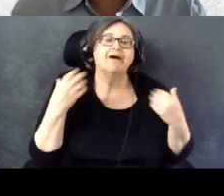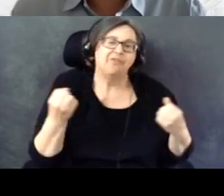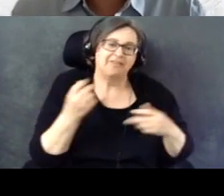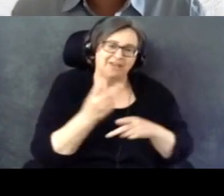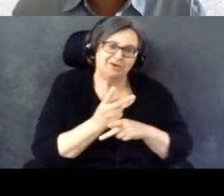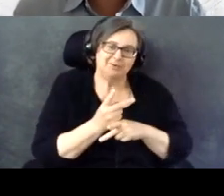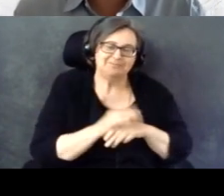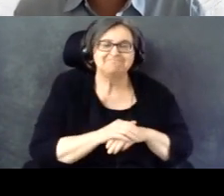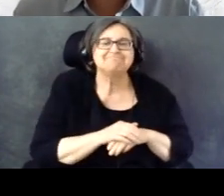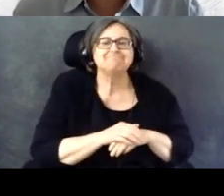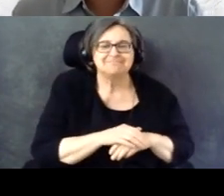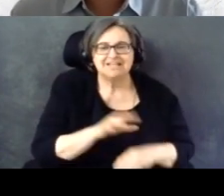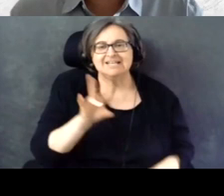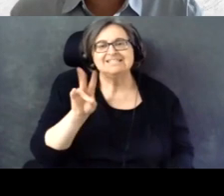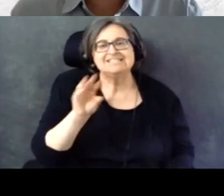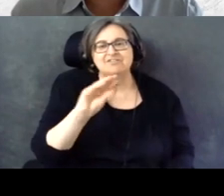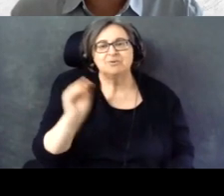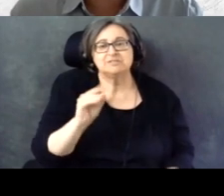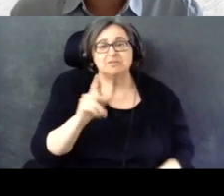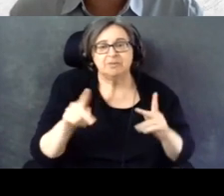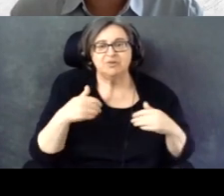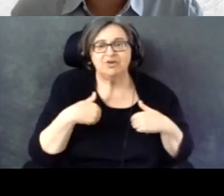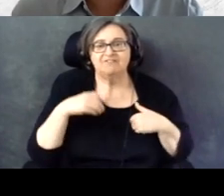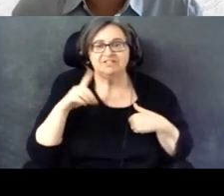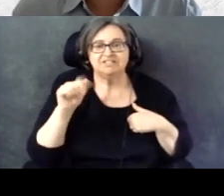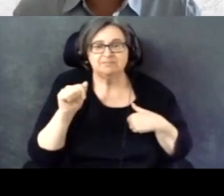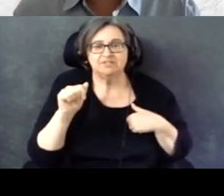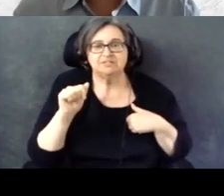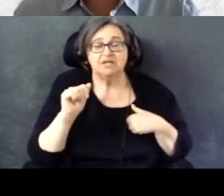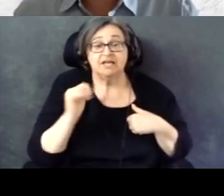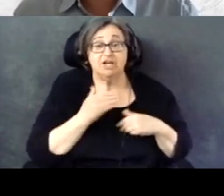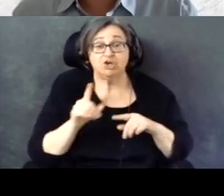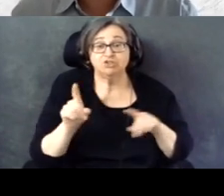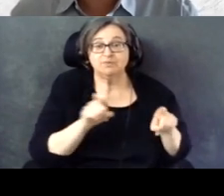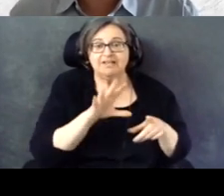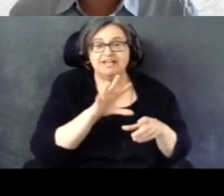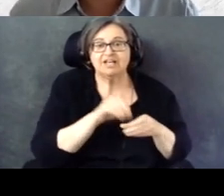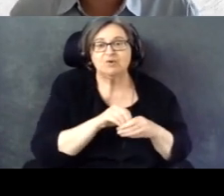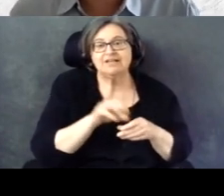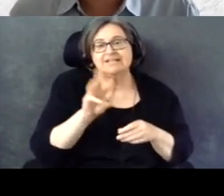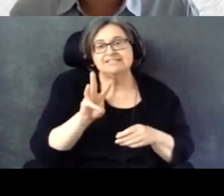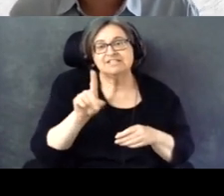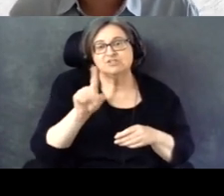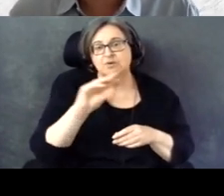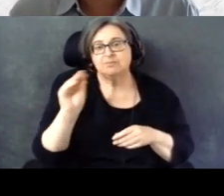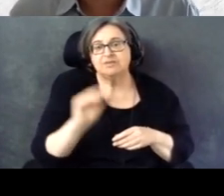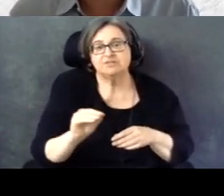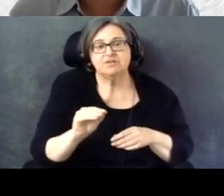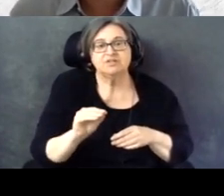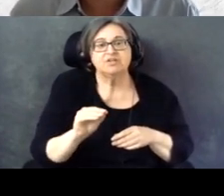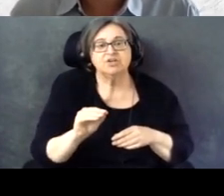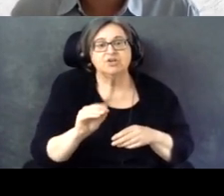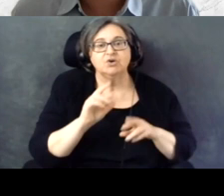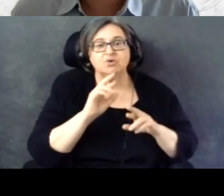70% of people with disabilities in our survey, including 61% of response in the swing state